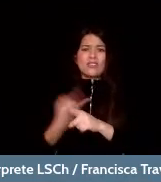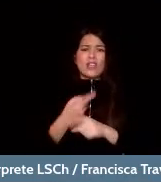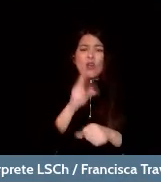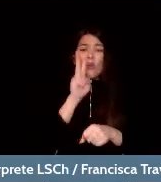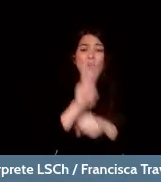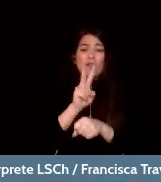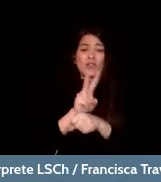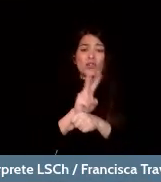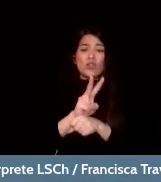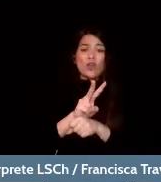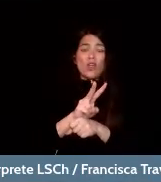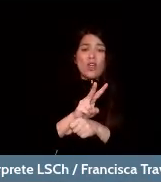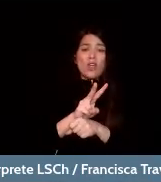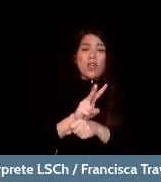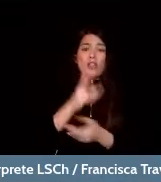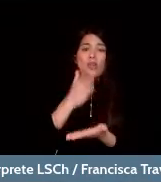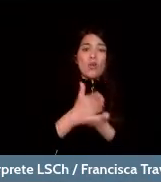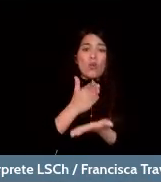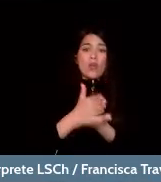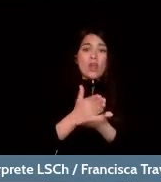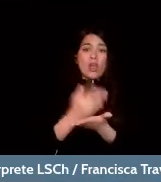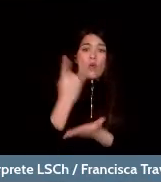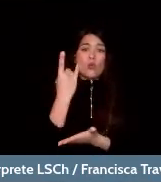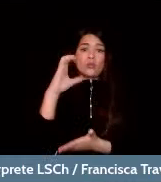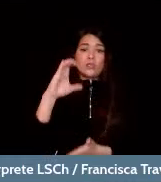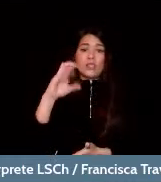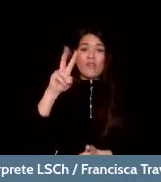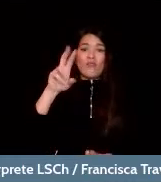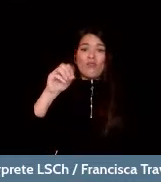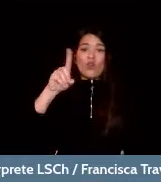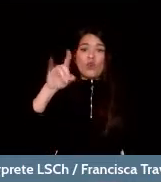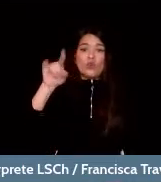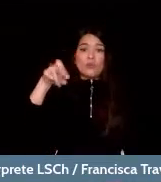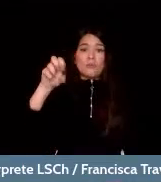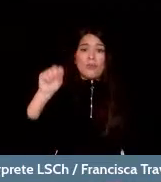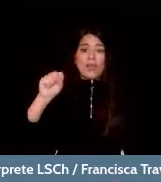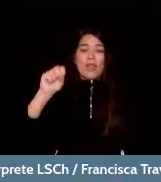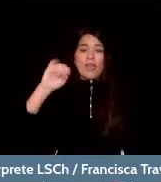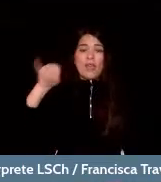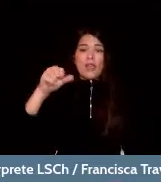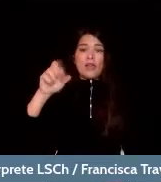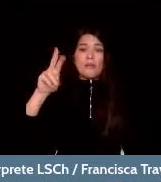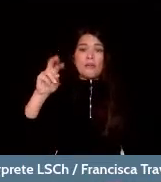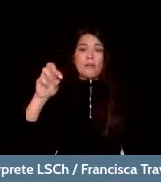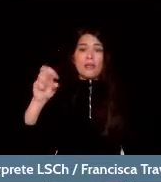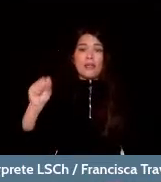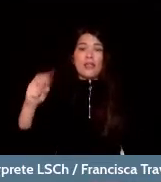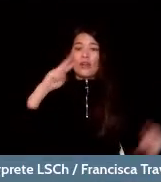from the UC School of the Arts, Voluspa Jarpa. See you next Wednesday.